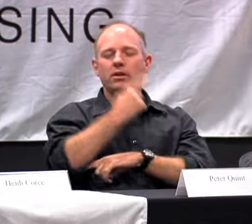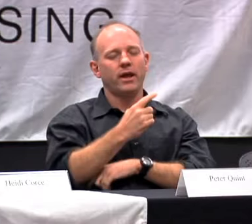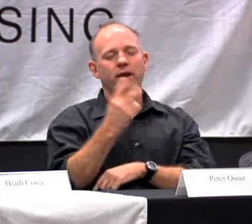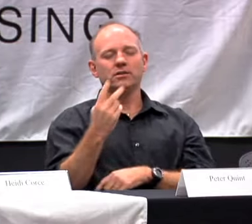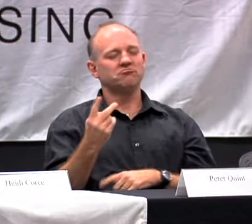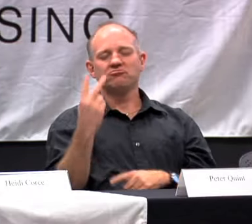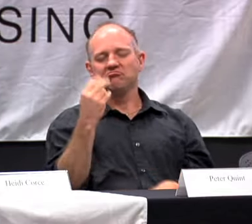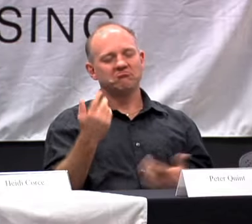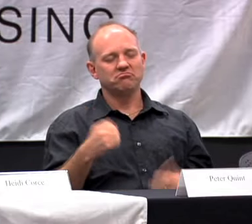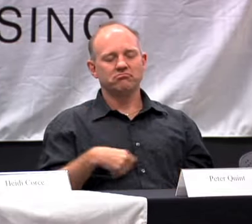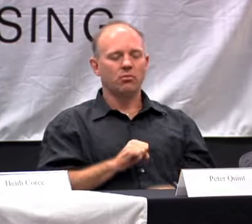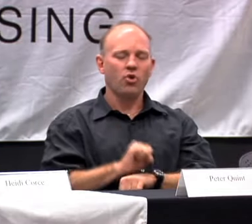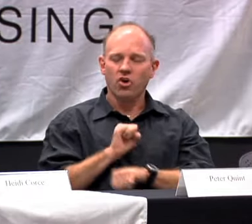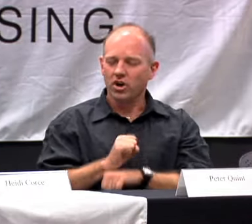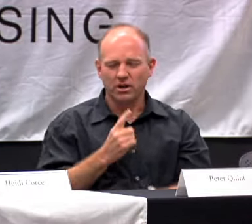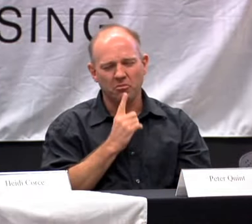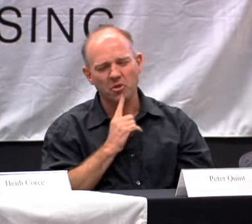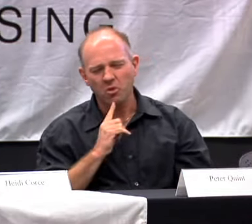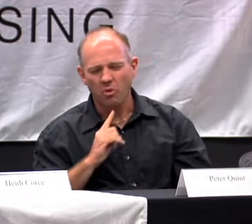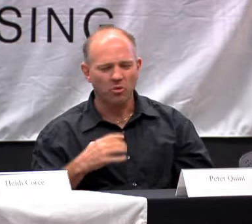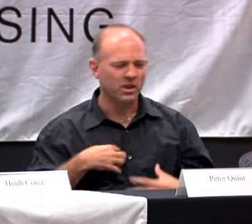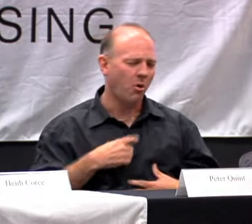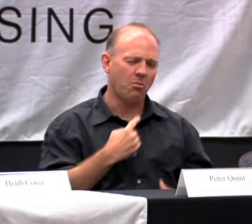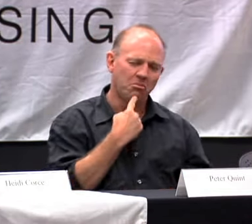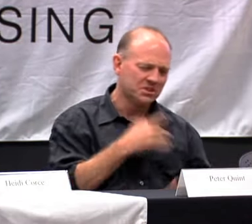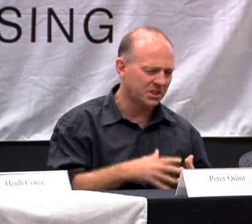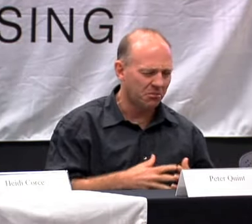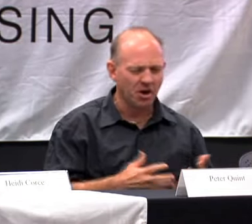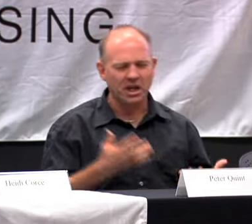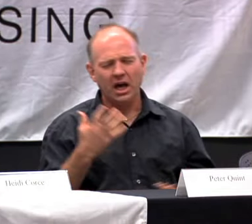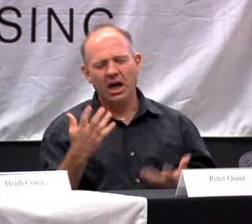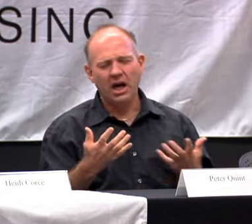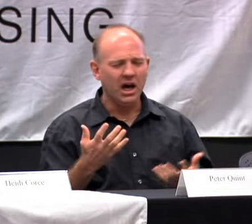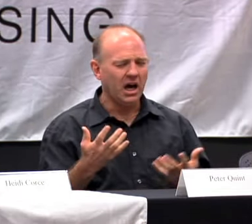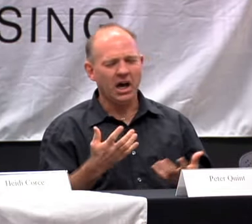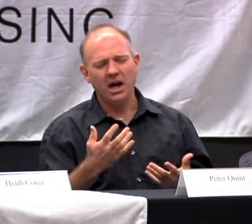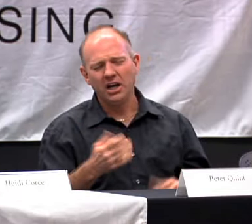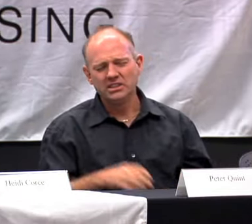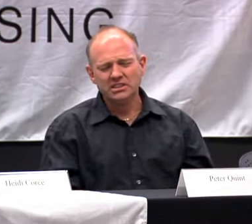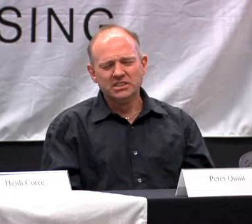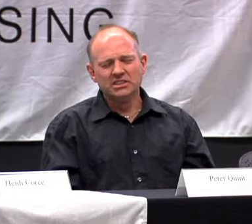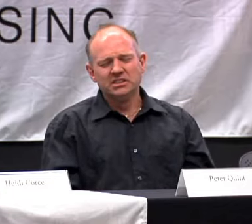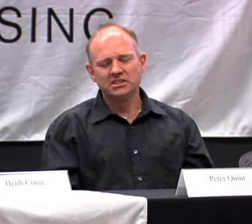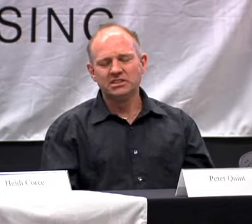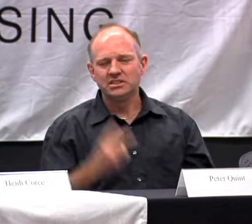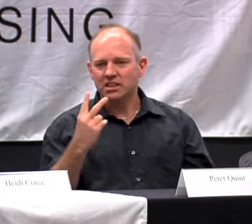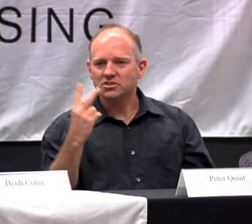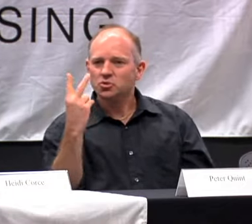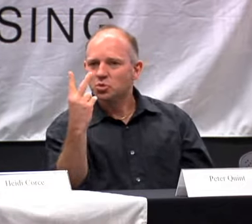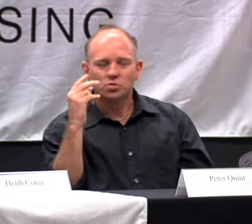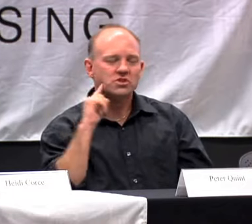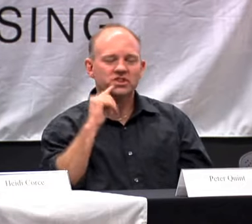THAT WAS THE MOMENT OF CLARITY. I WAS WORKING ALONE; I WAS LIVING